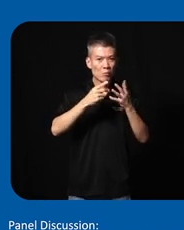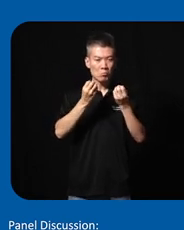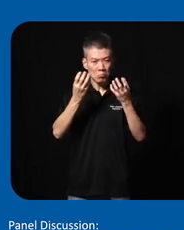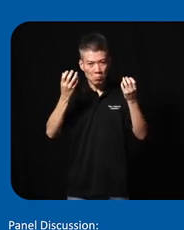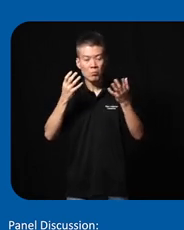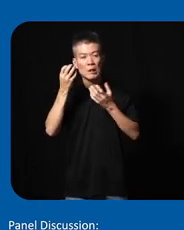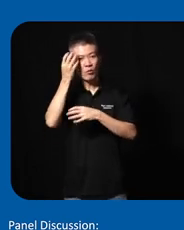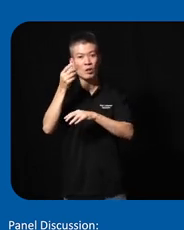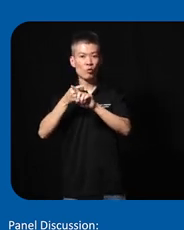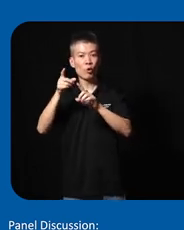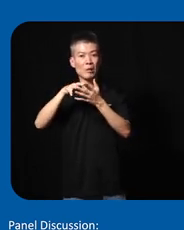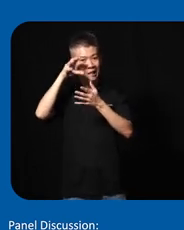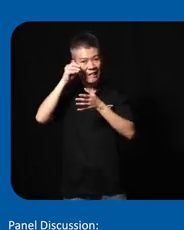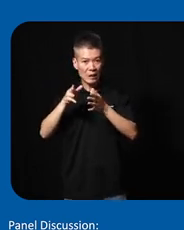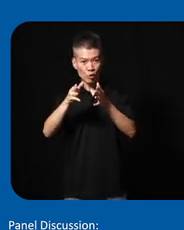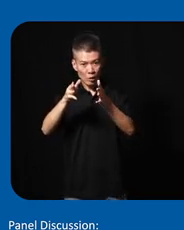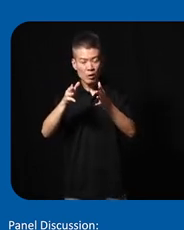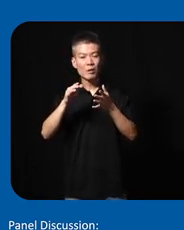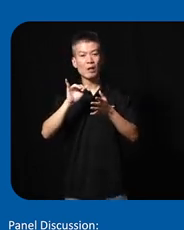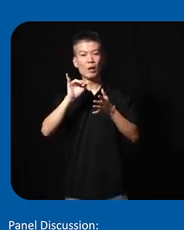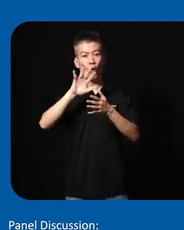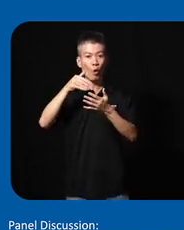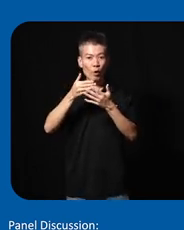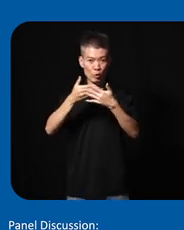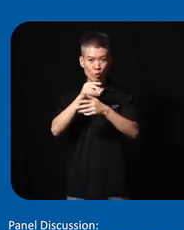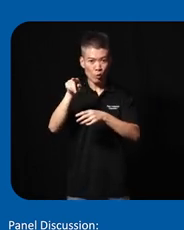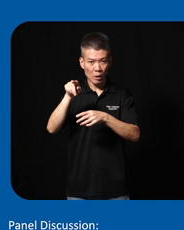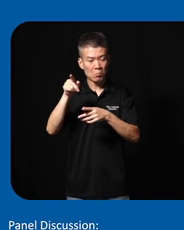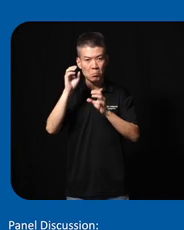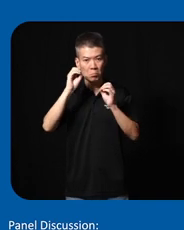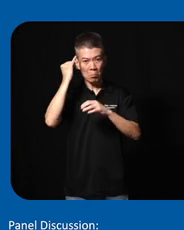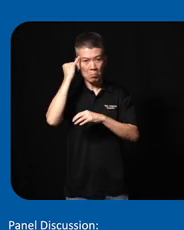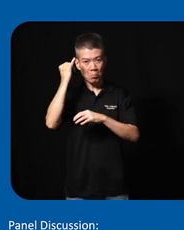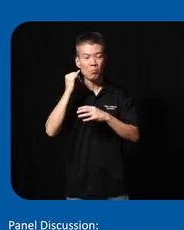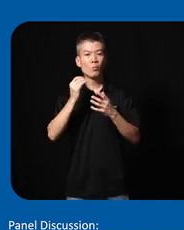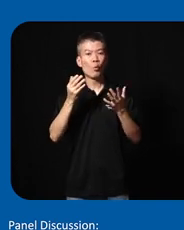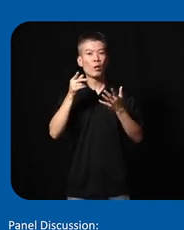information from The Learning Journey it was all new to them they had no idea what they needed to